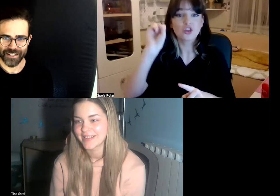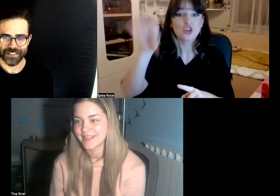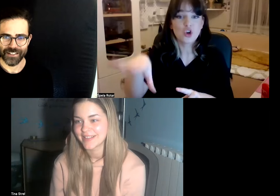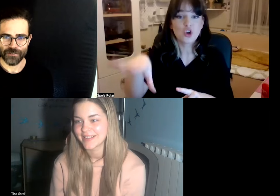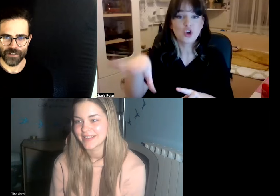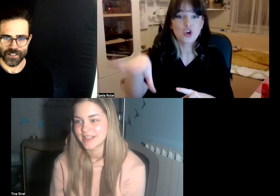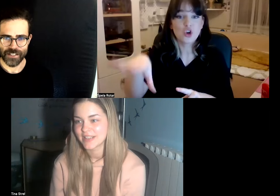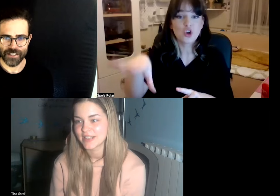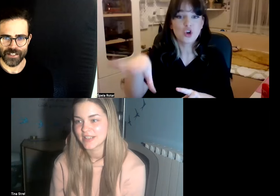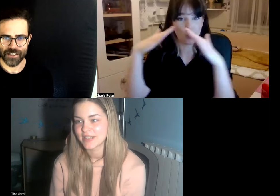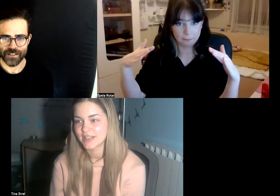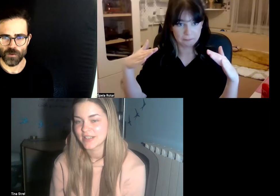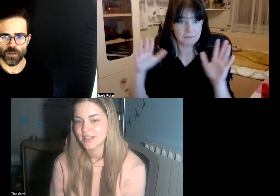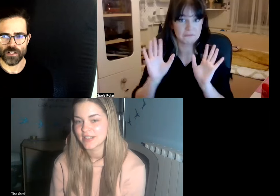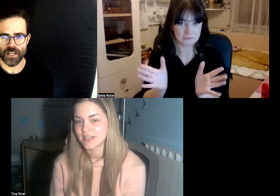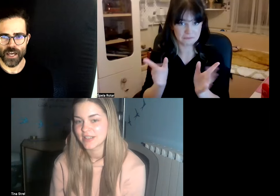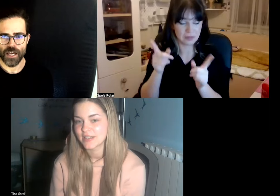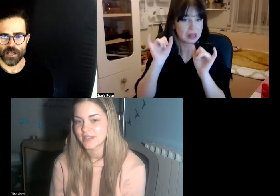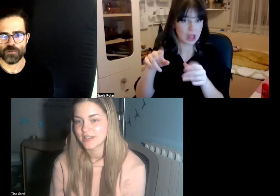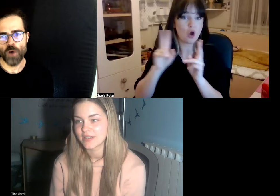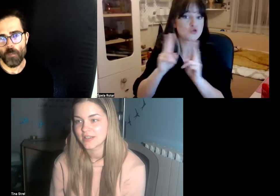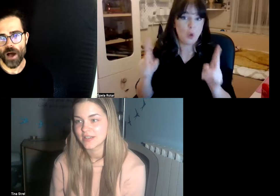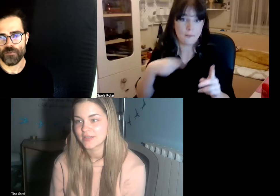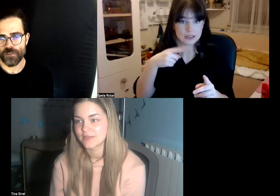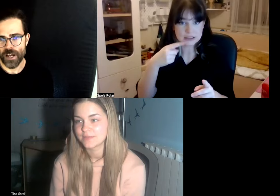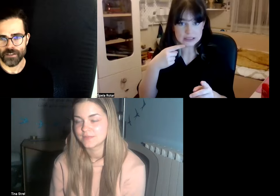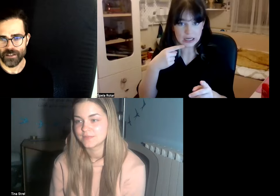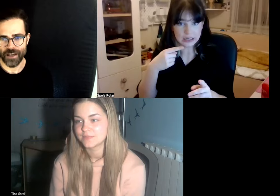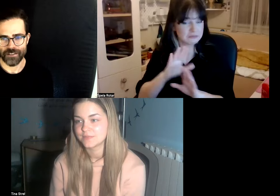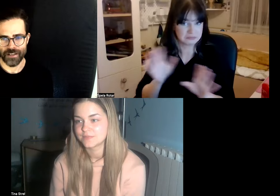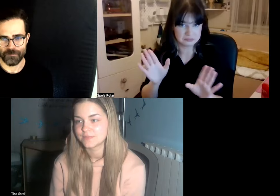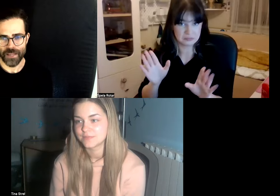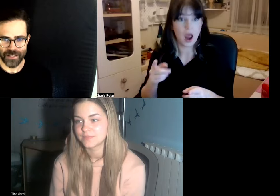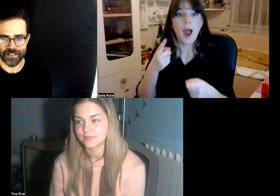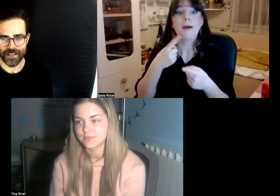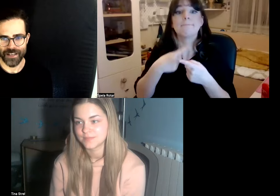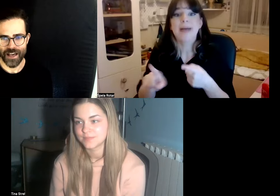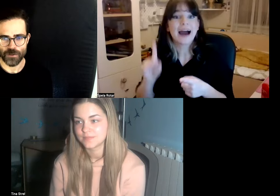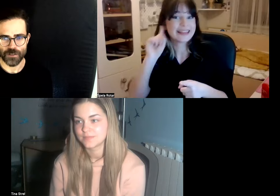for instance we don't say drop a friend at that place at the house